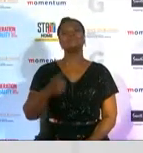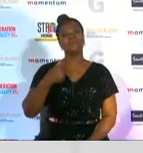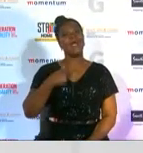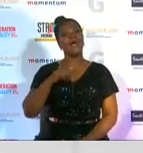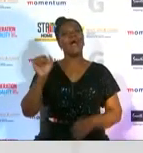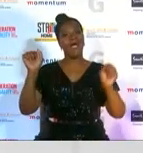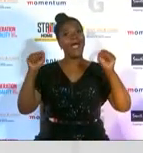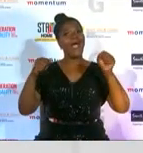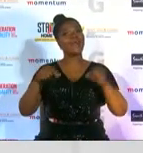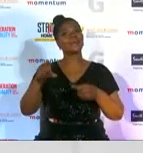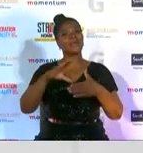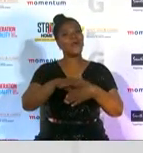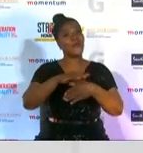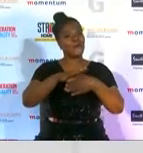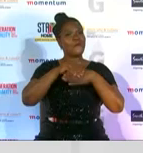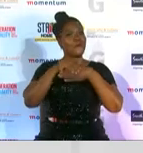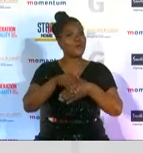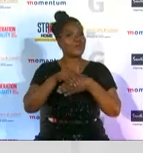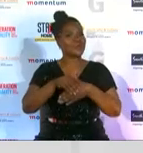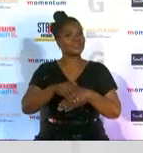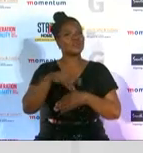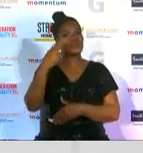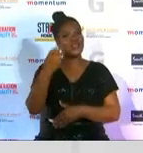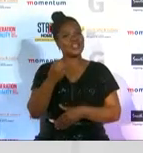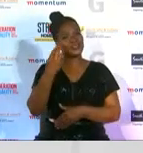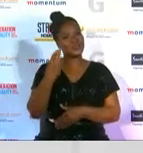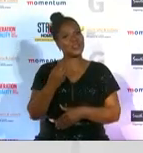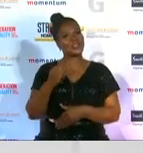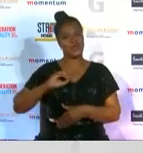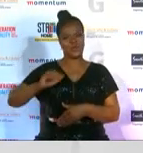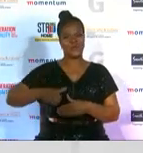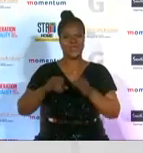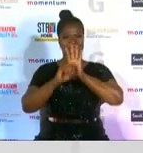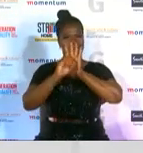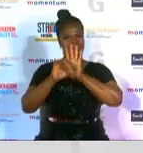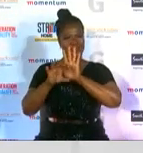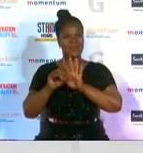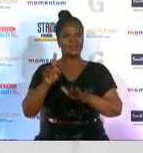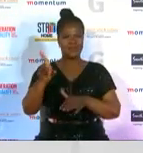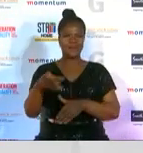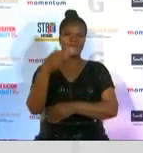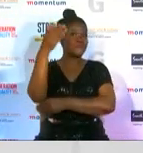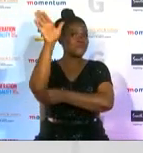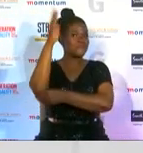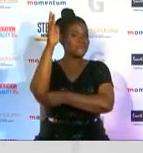congratulations to the 2020 women in media winners may you continue to fly the flag for women's sport